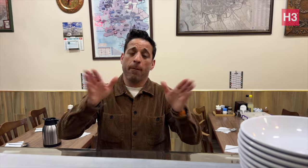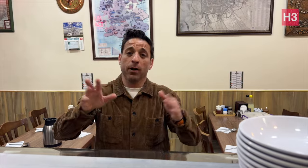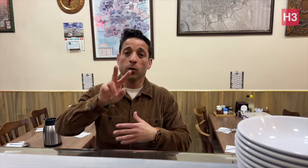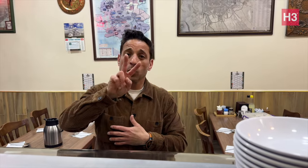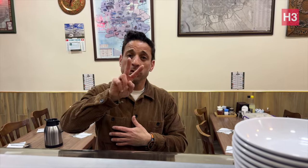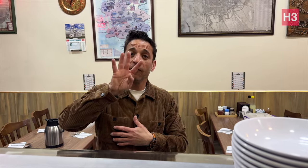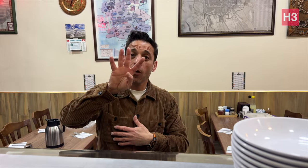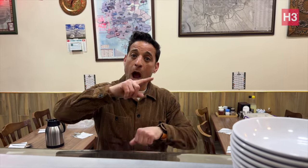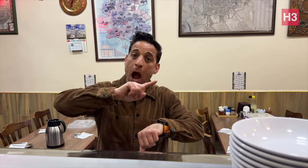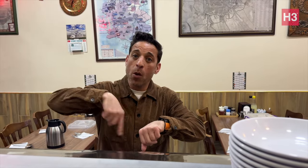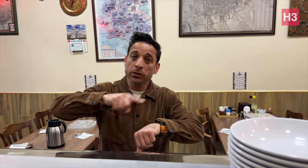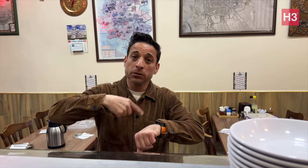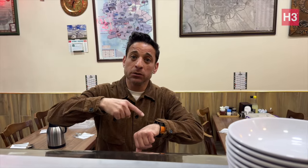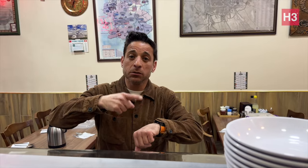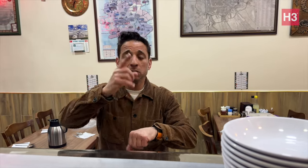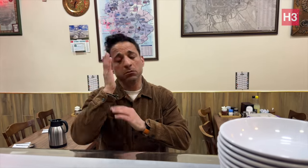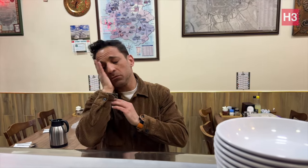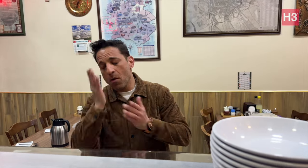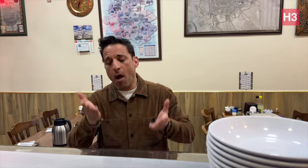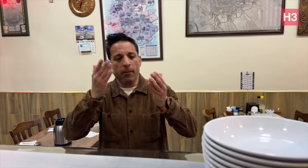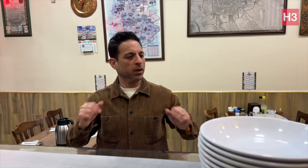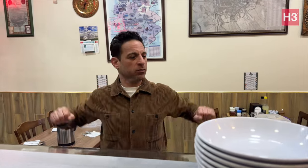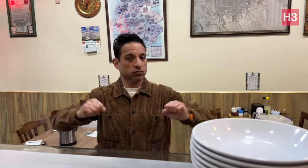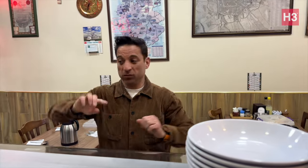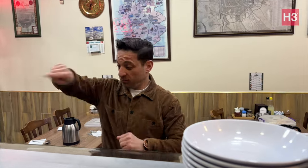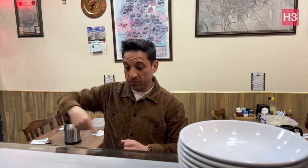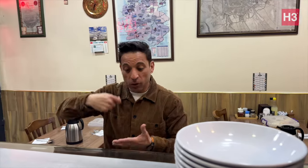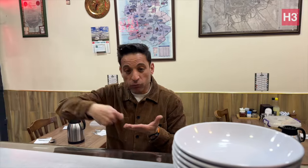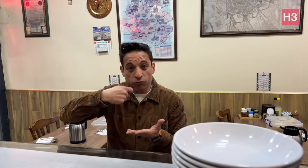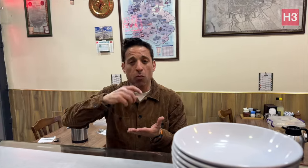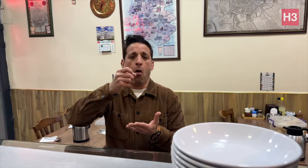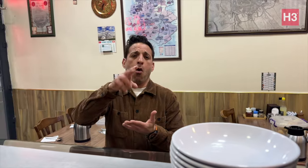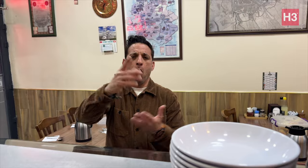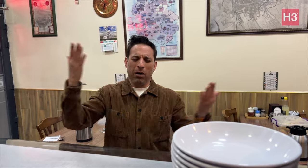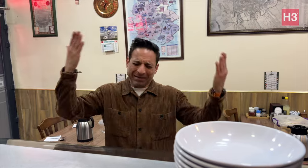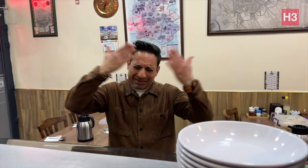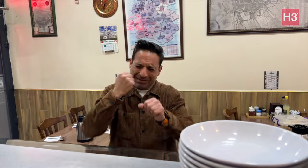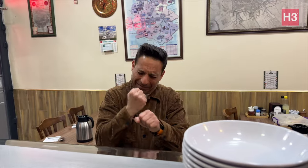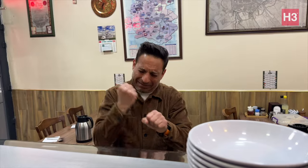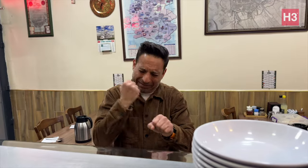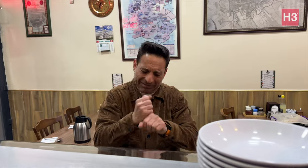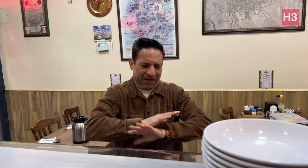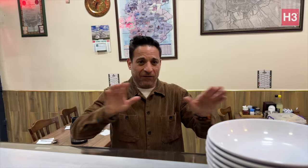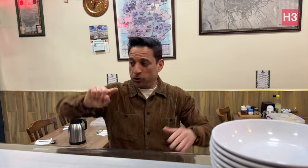[Memnos]: This soup restaurant is open 24 hours. If you ever wake up, you can stop by and grab a soup or if you are working late at night